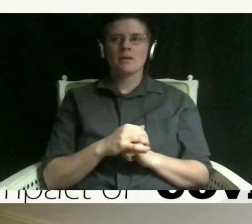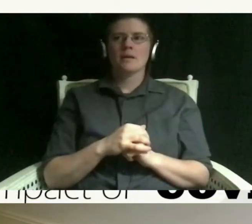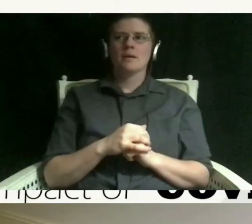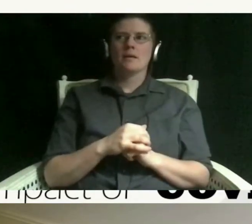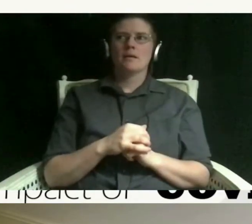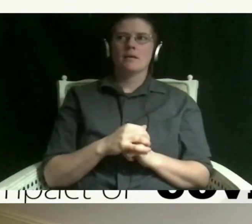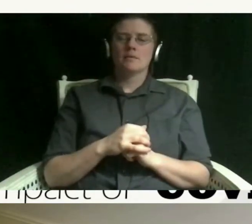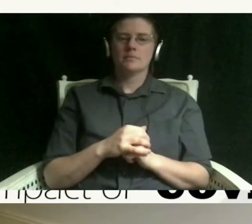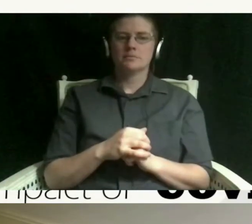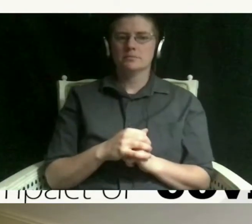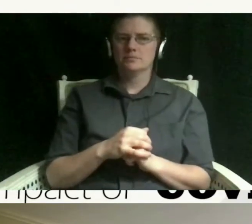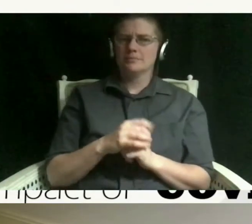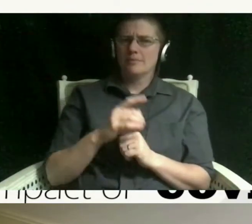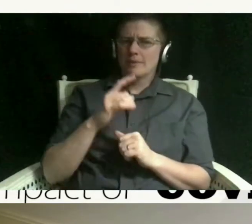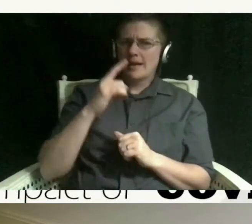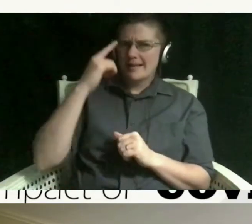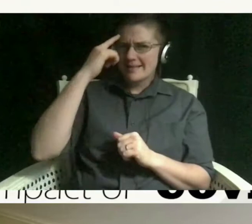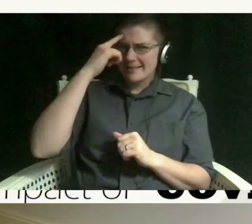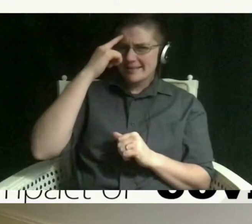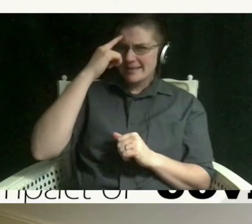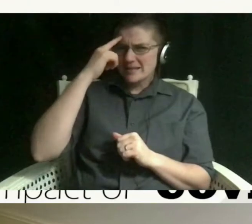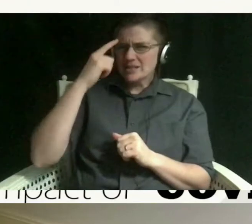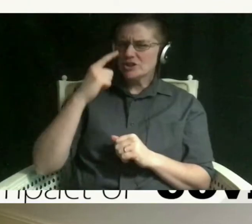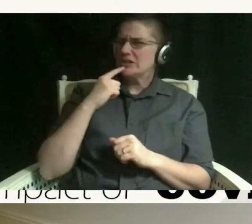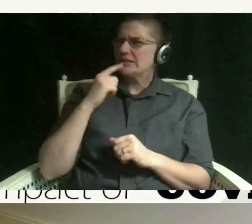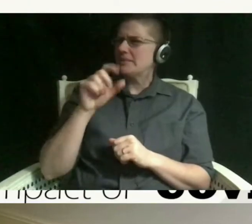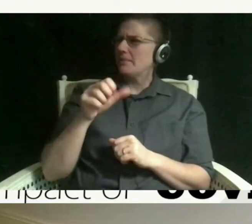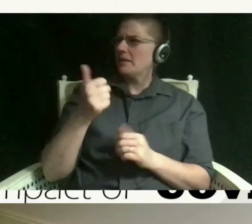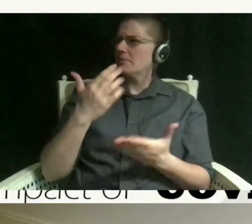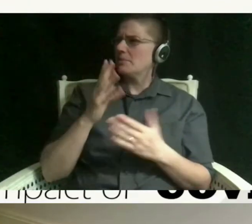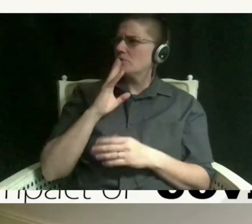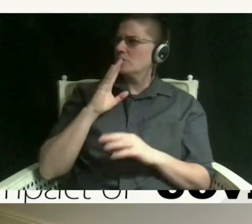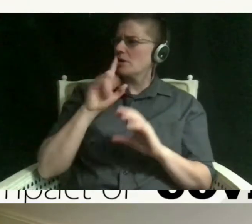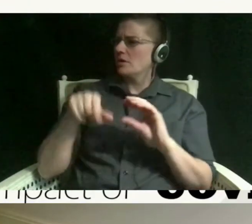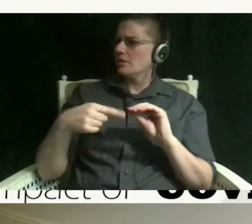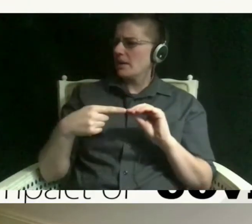i think she said something else i think she might have talked about um school and how